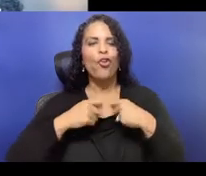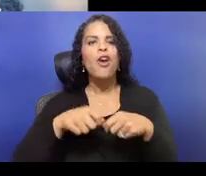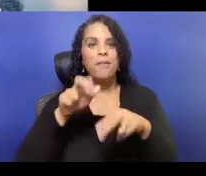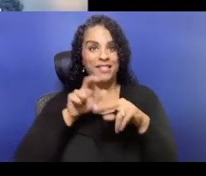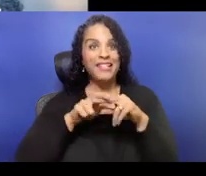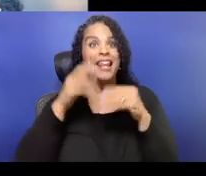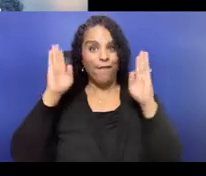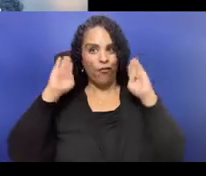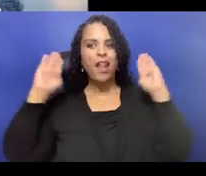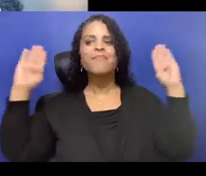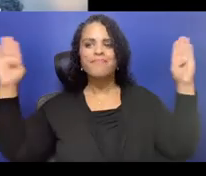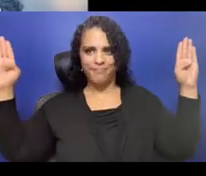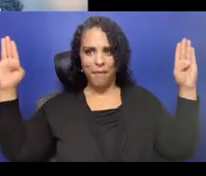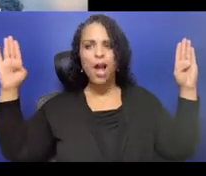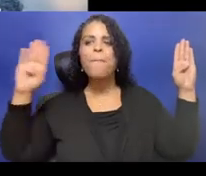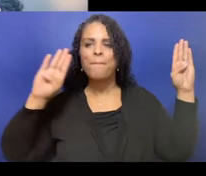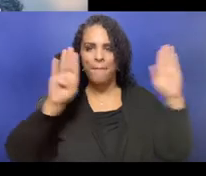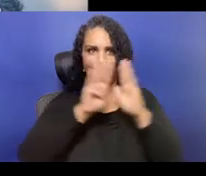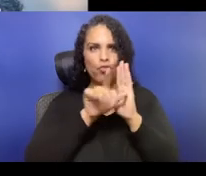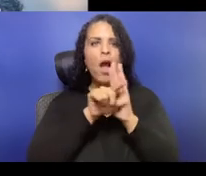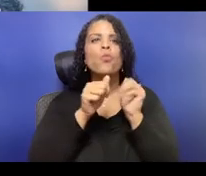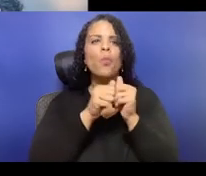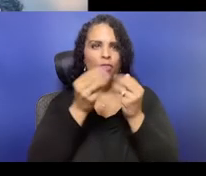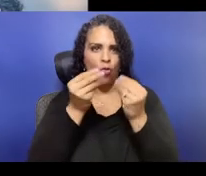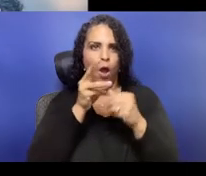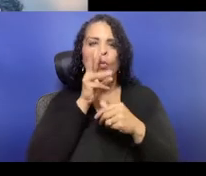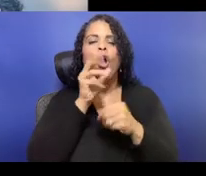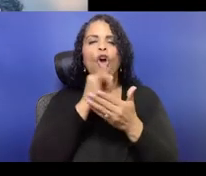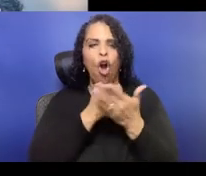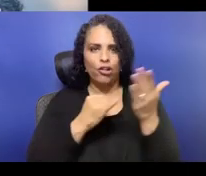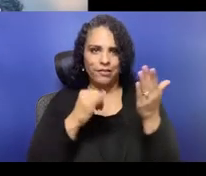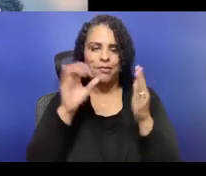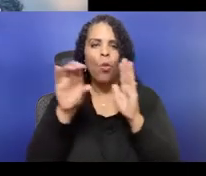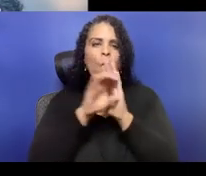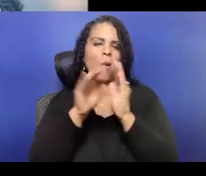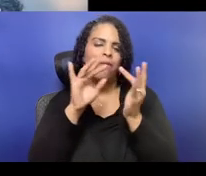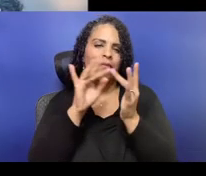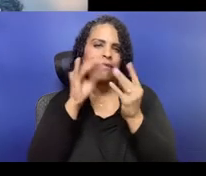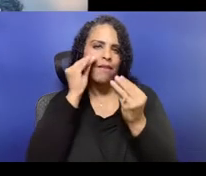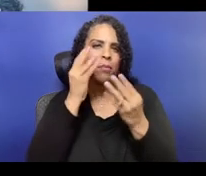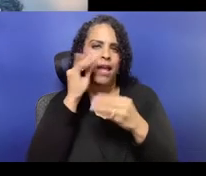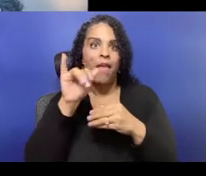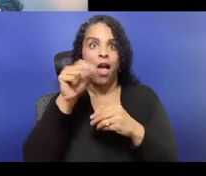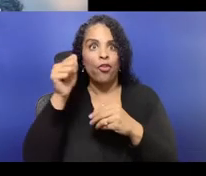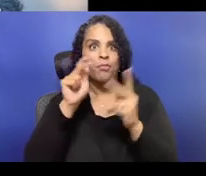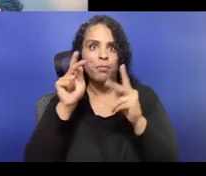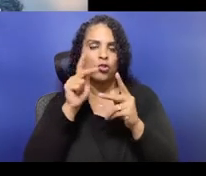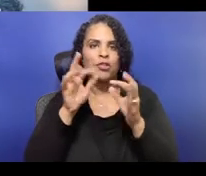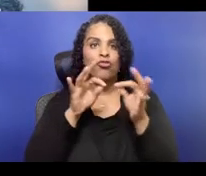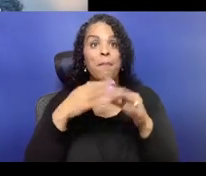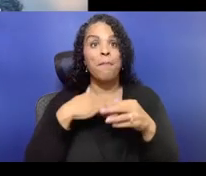between here and Facebook as well as with our email. So I may need to also get up and go out of frame temporarily